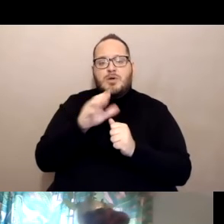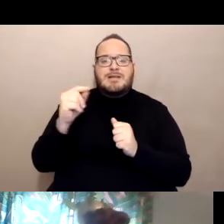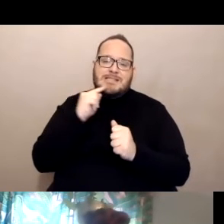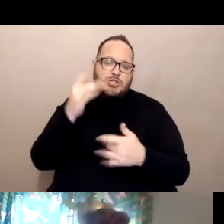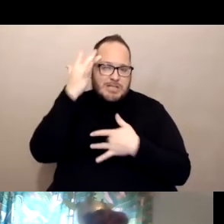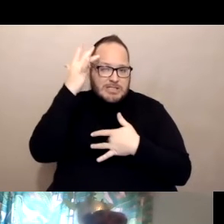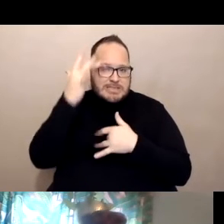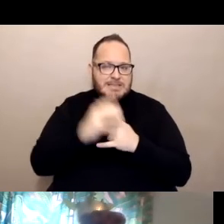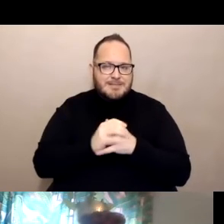Next slide, please.